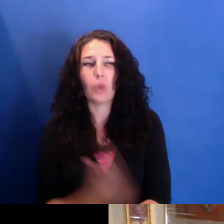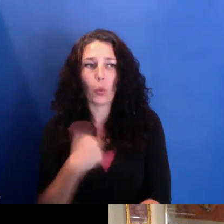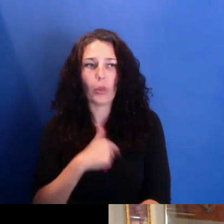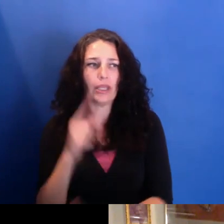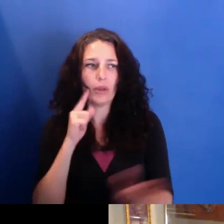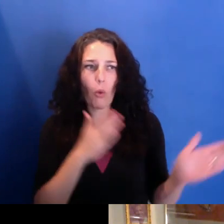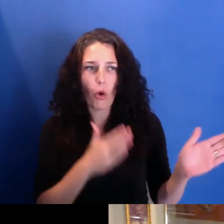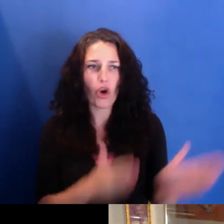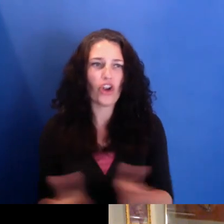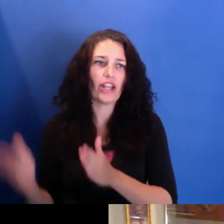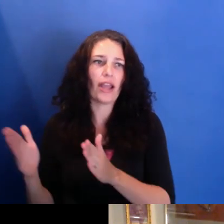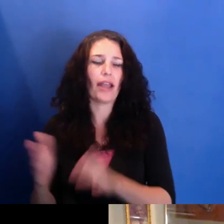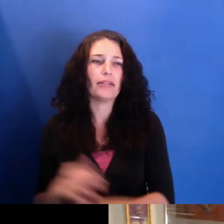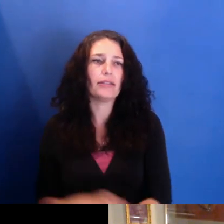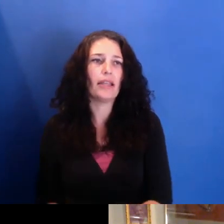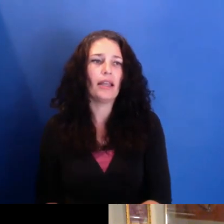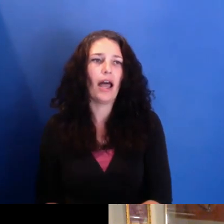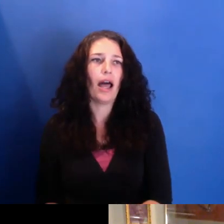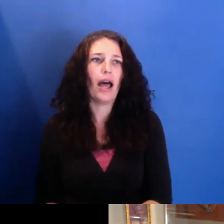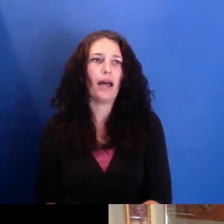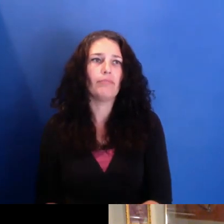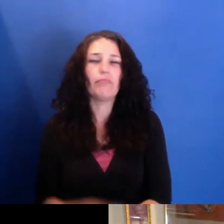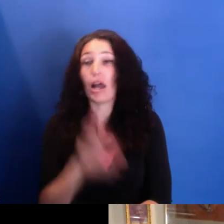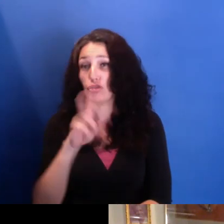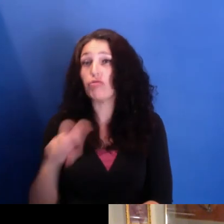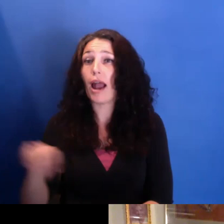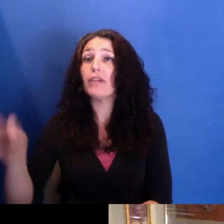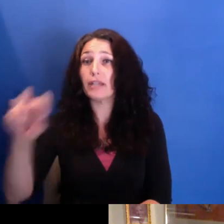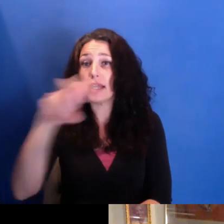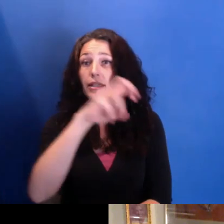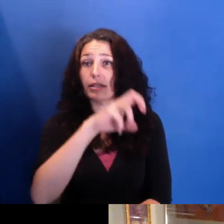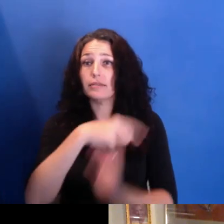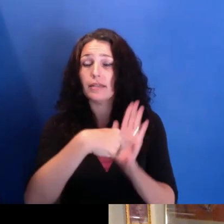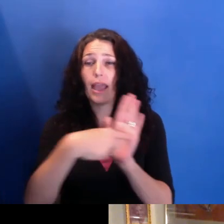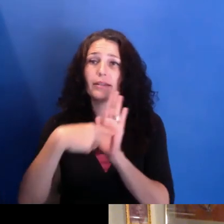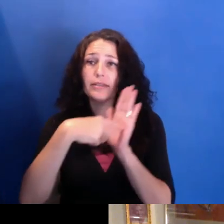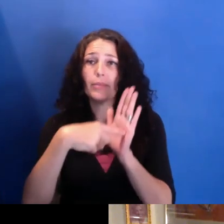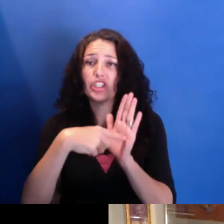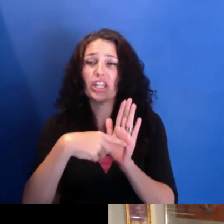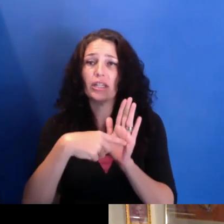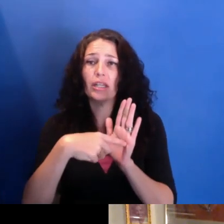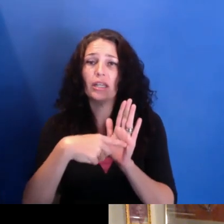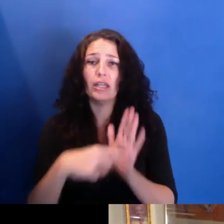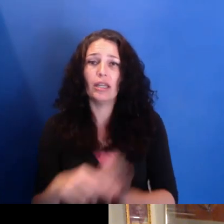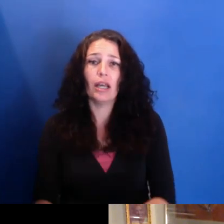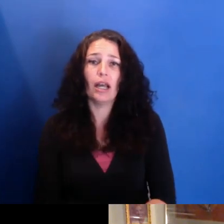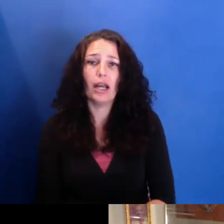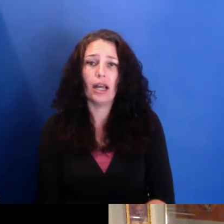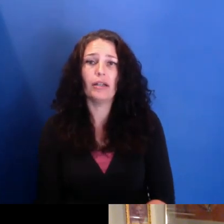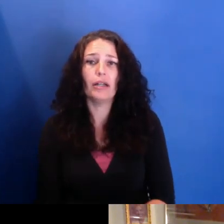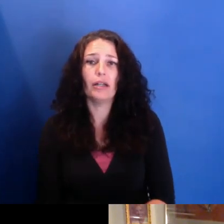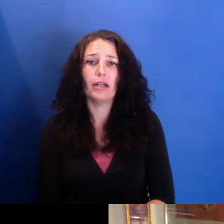with extraordinary programmer cinema studies theorist